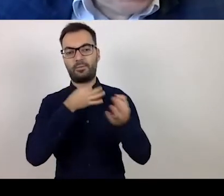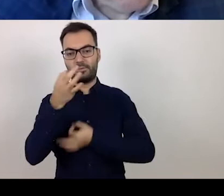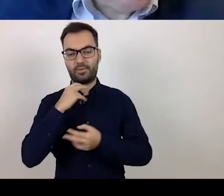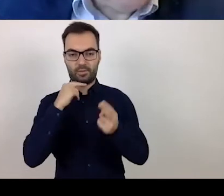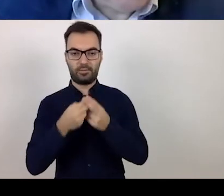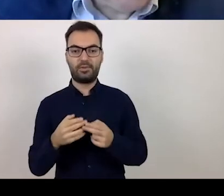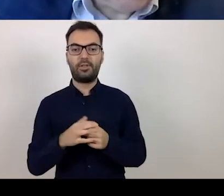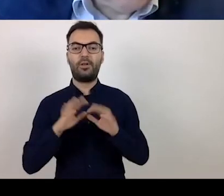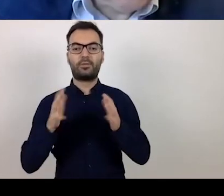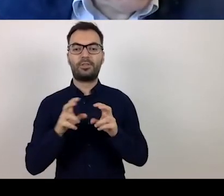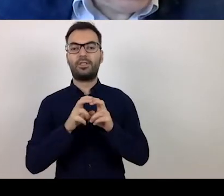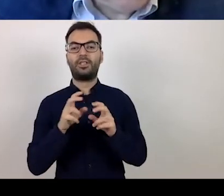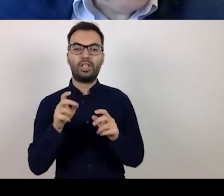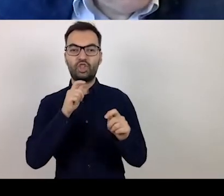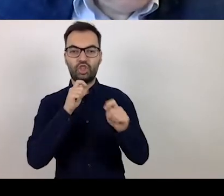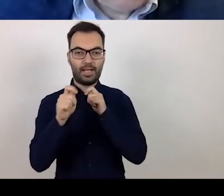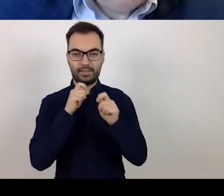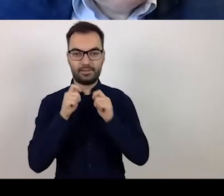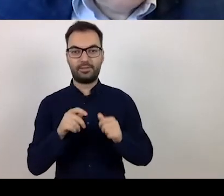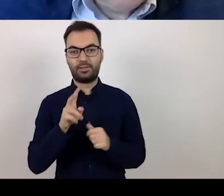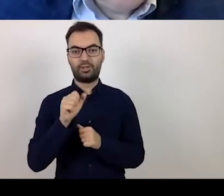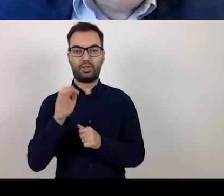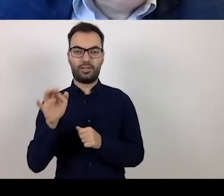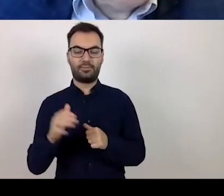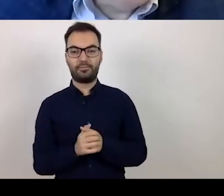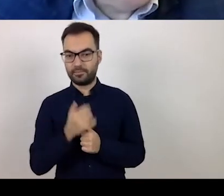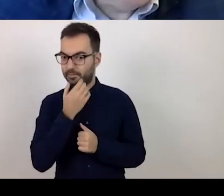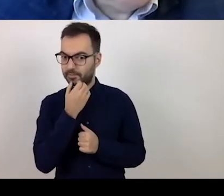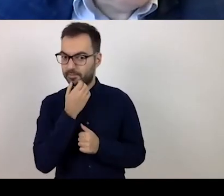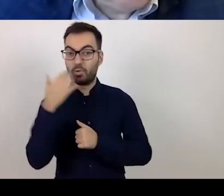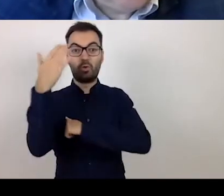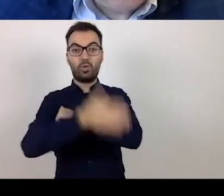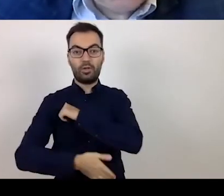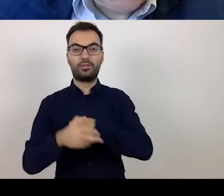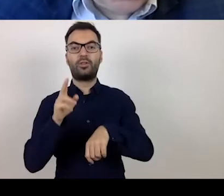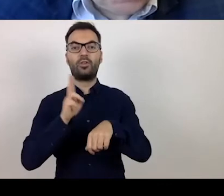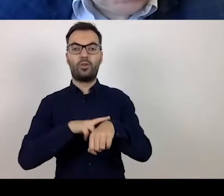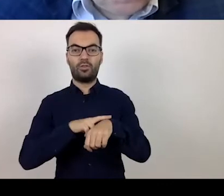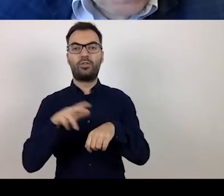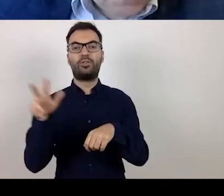the so called chat session. The training should conclude by around 15.00.